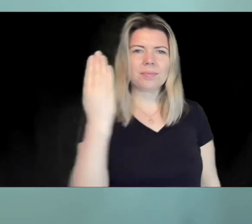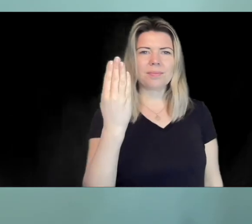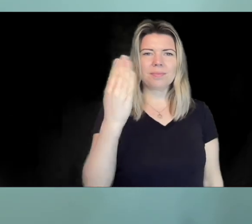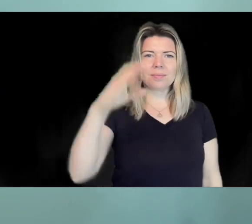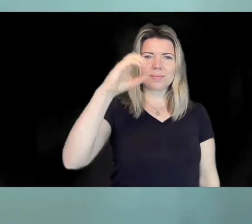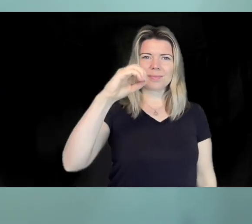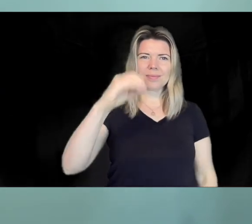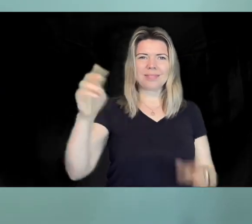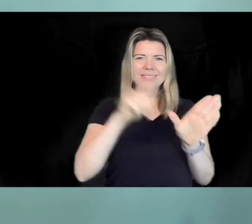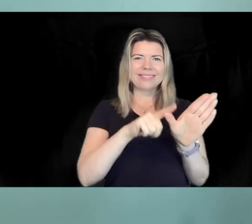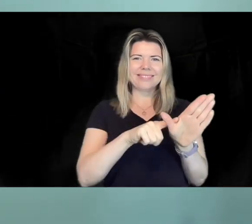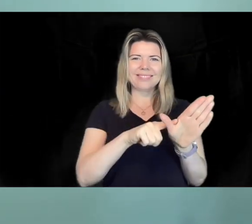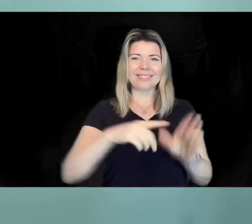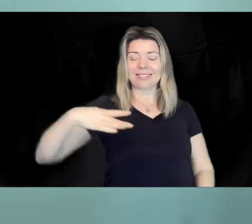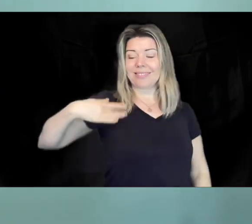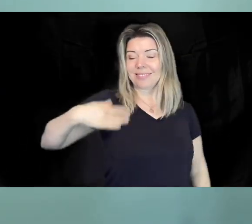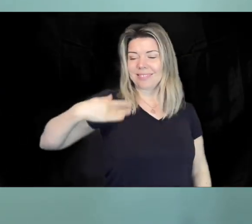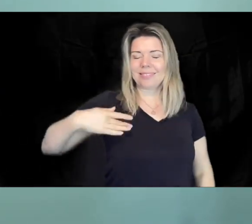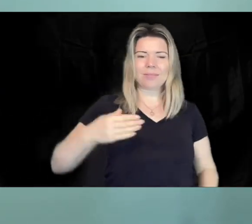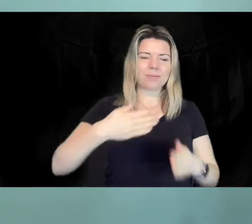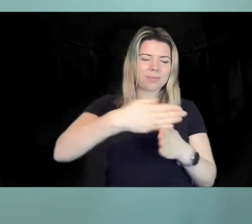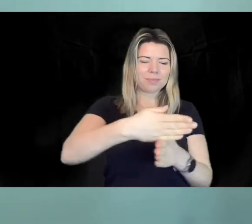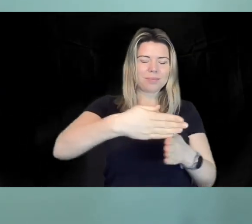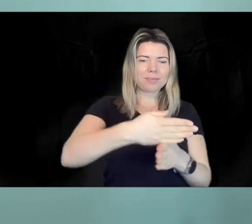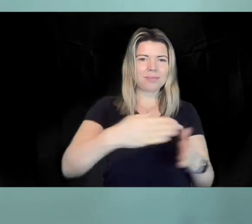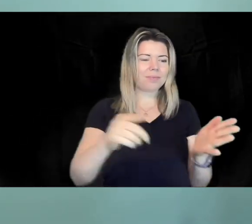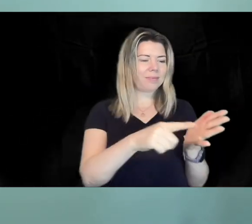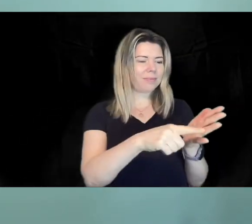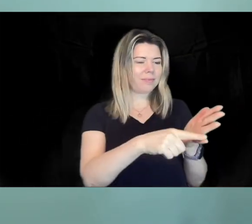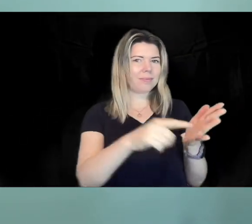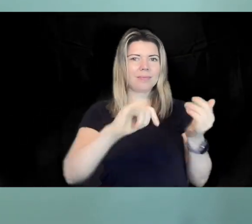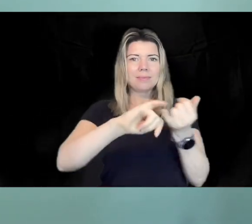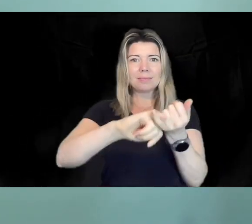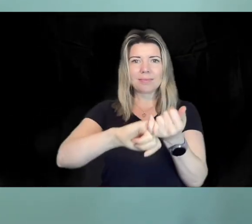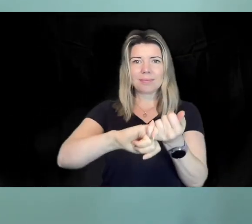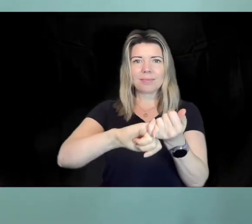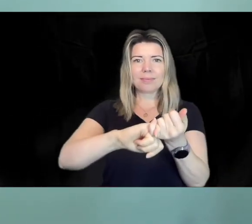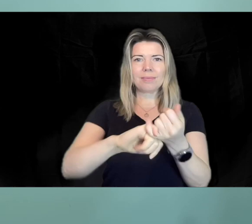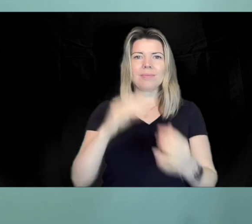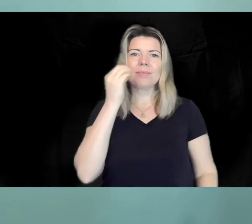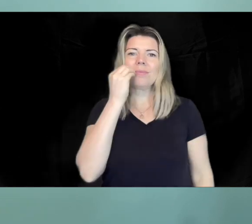For more than 40 years we've operated from the Upper Springland site on Isla Road a beautiful